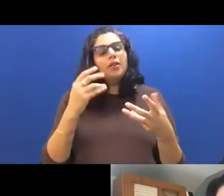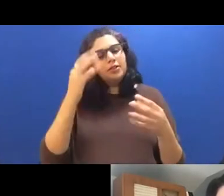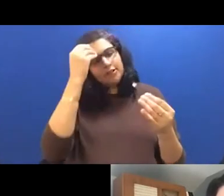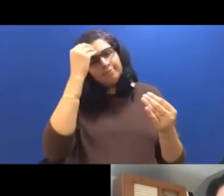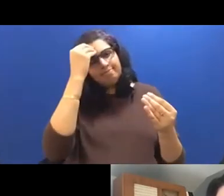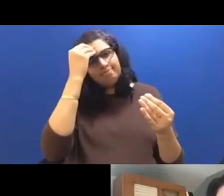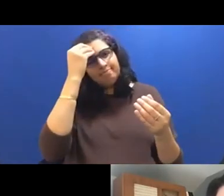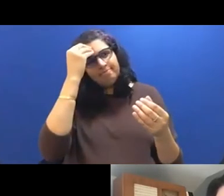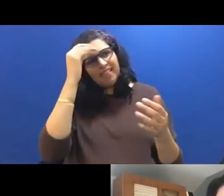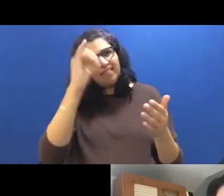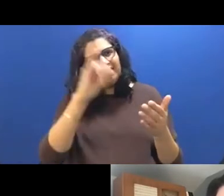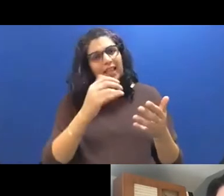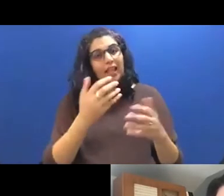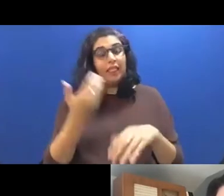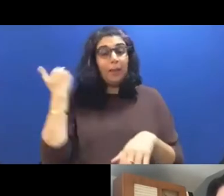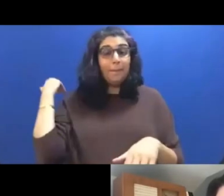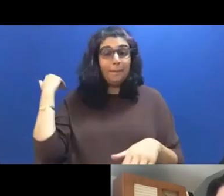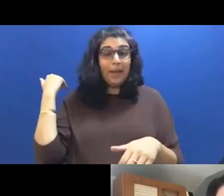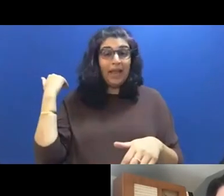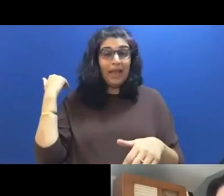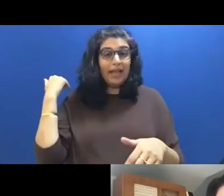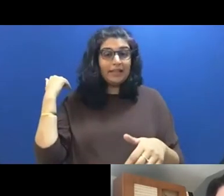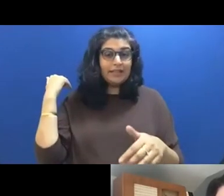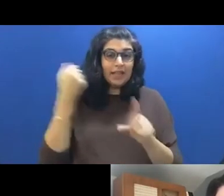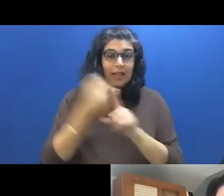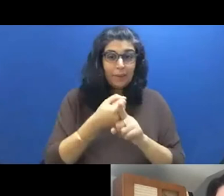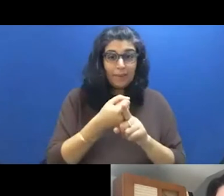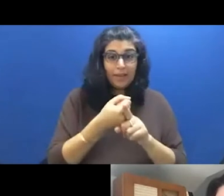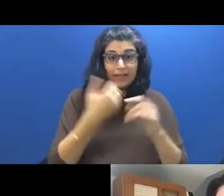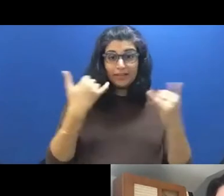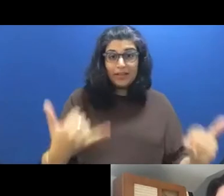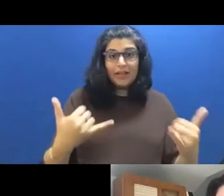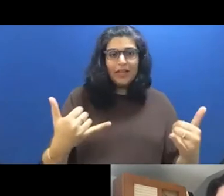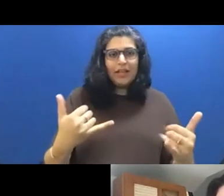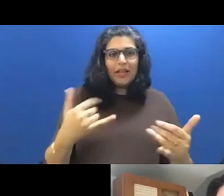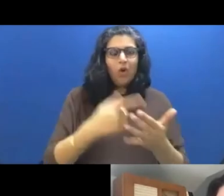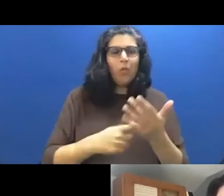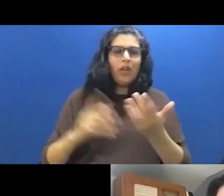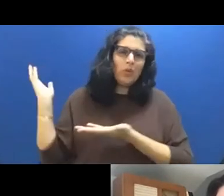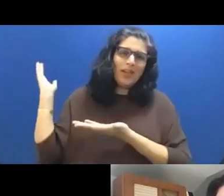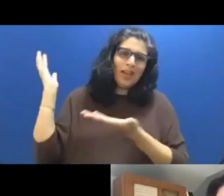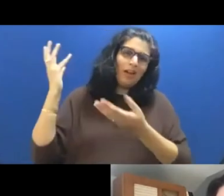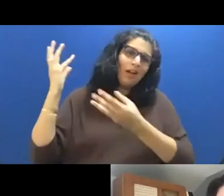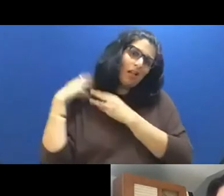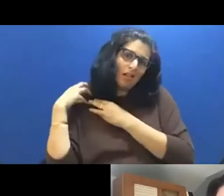you know the past has on the present and what kind of things you carry around or avoid or